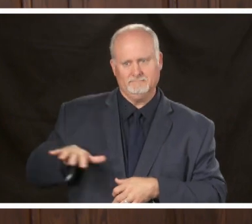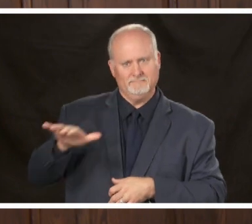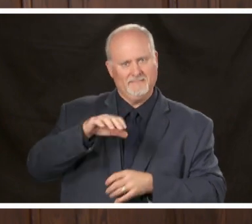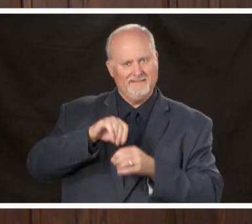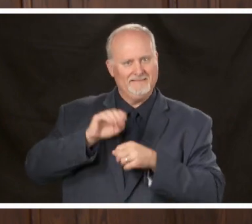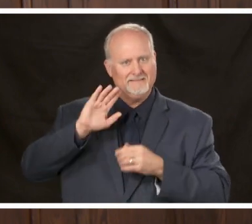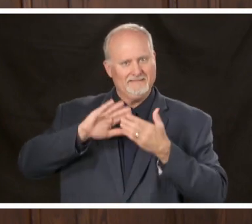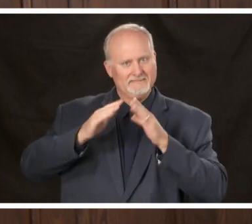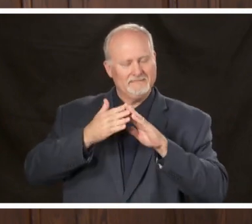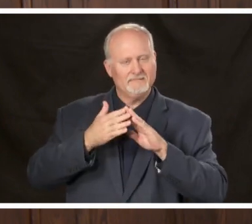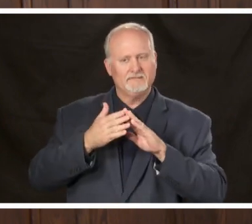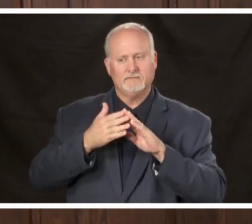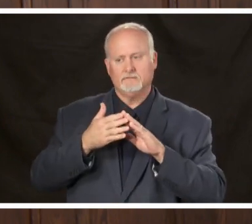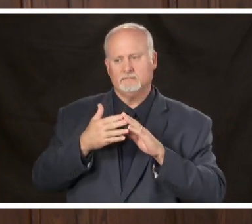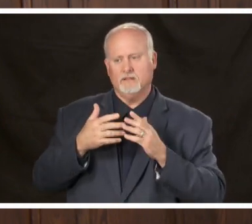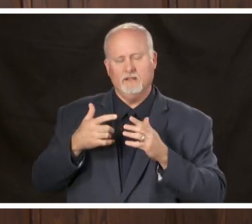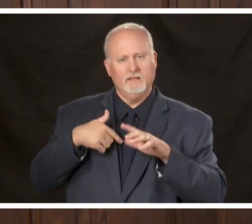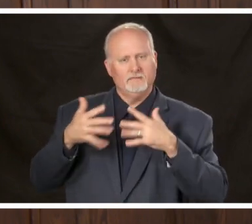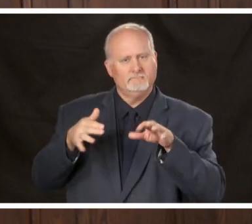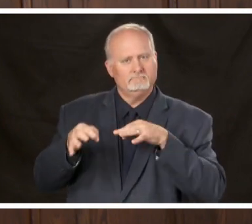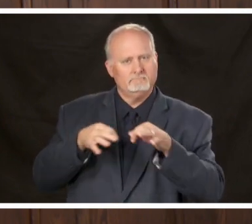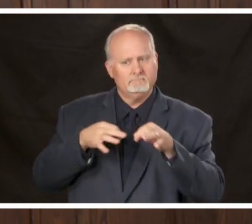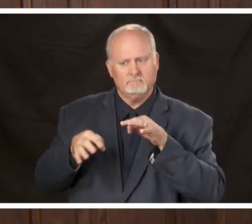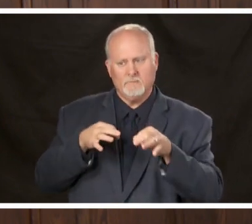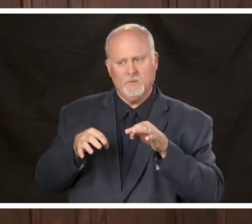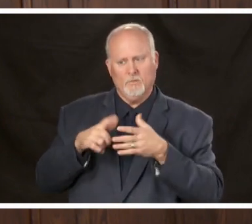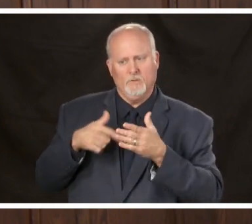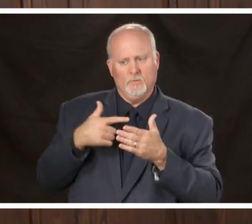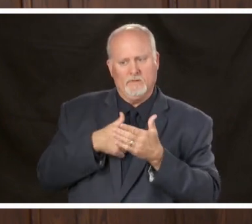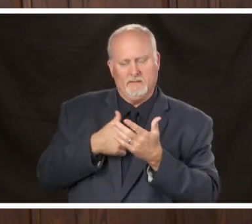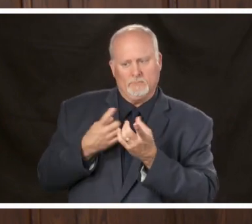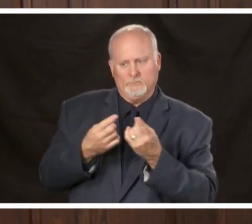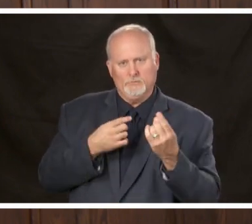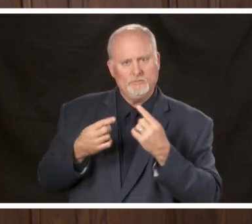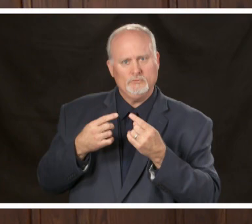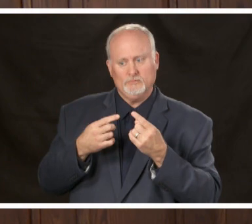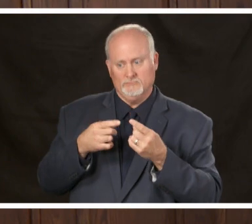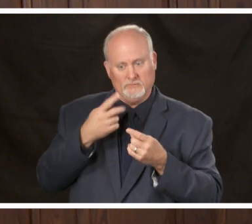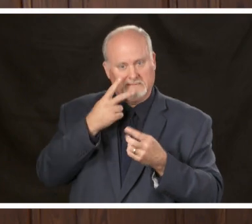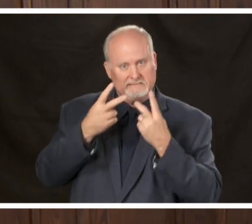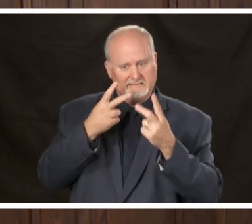possible position we can be in we're a community spread exists with having such